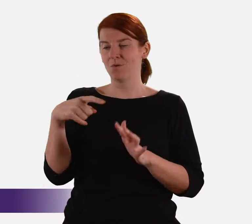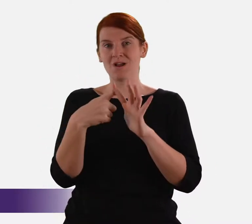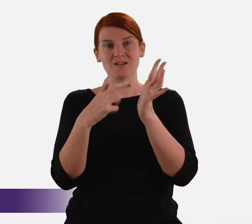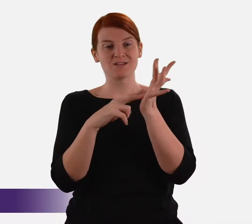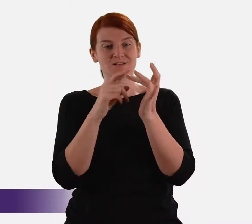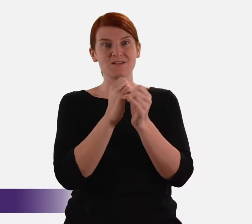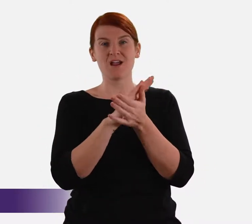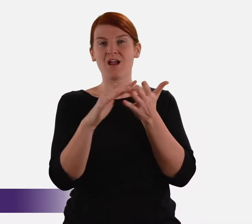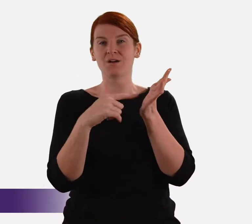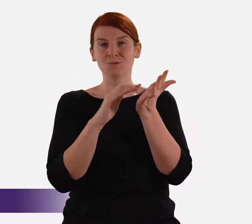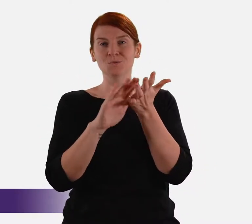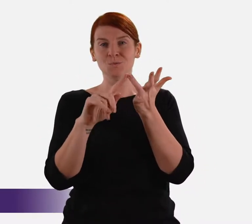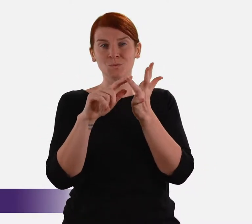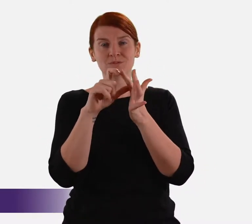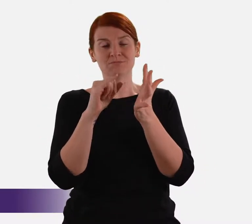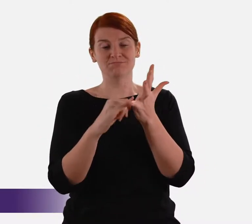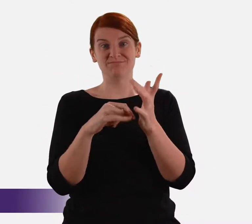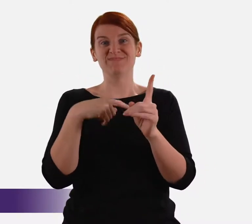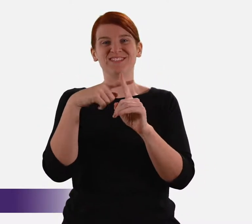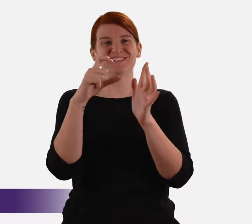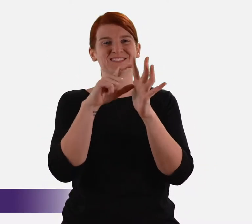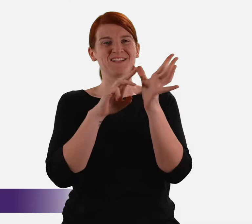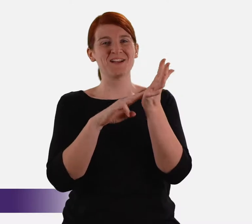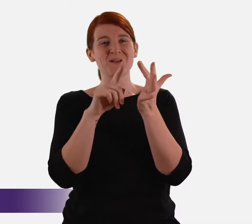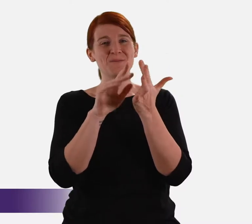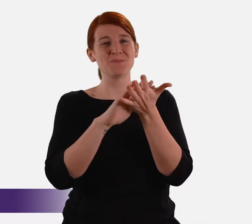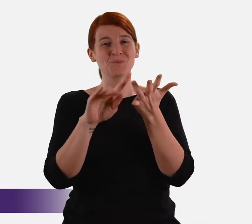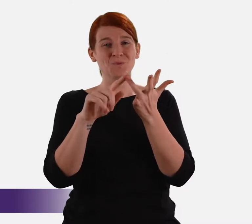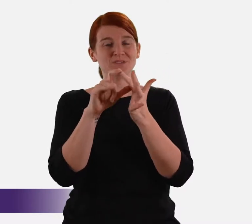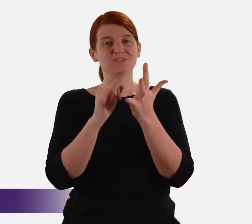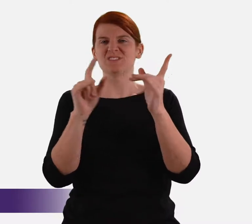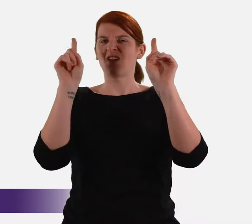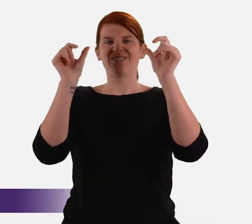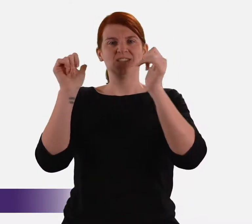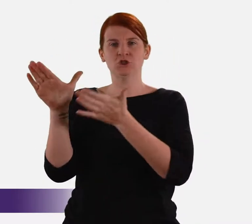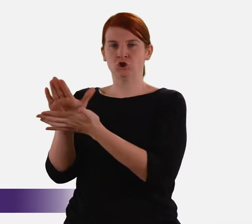(now that knighthoods and damehoods have been abolished)